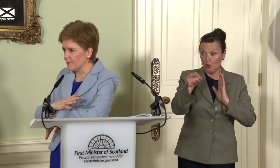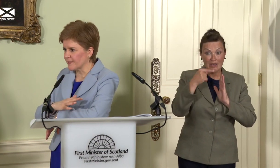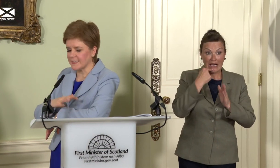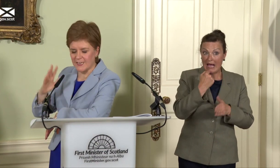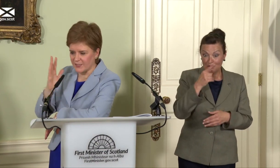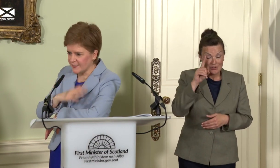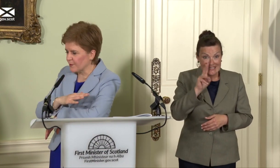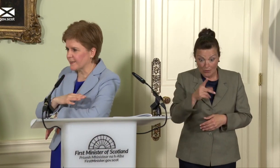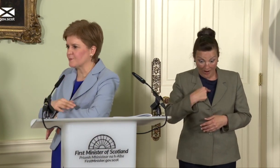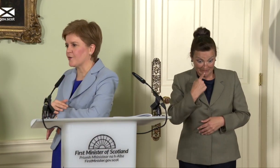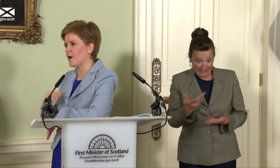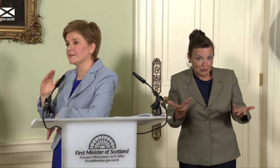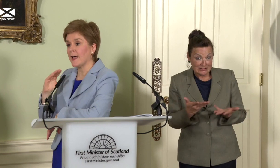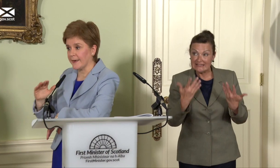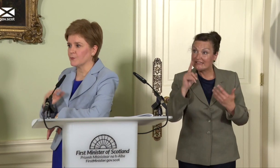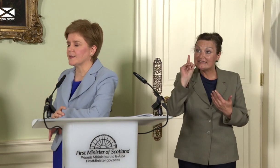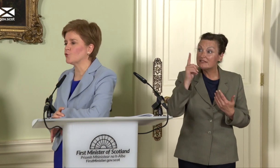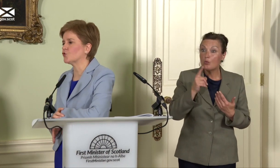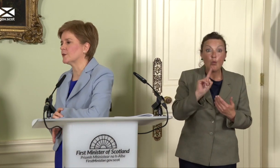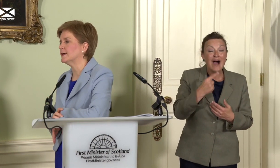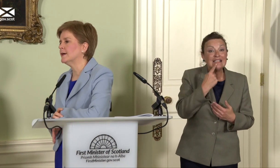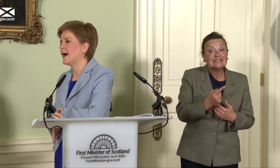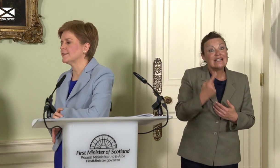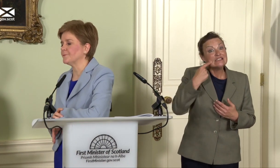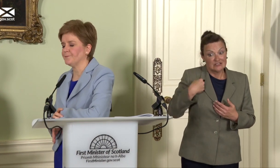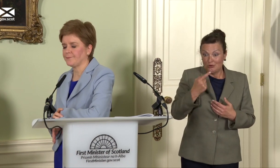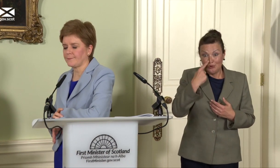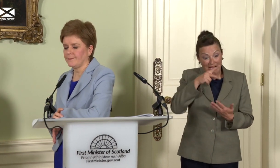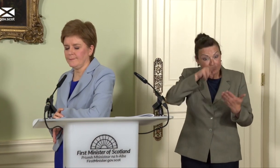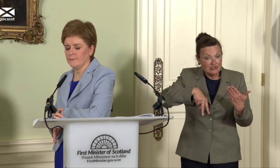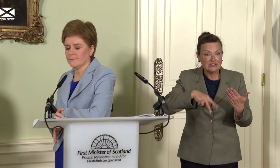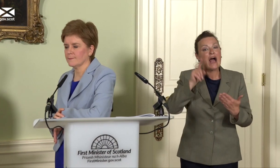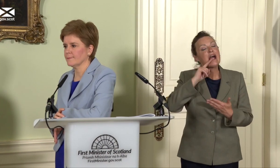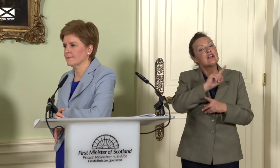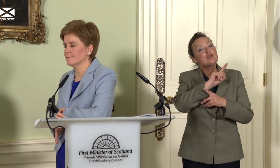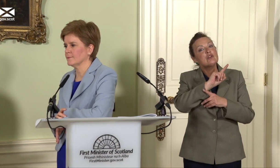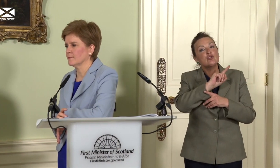I’ve said today, you can see what I’ve said in my remarks, and I will say more shortly. Alistair. Hi there, thanks very much.